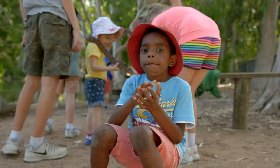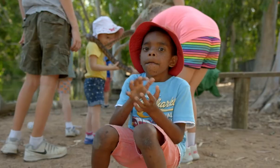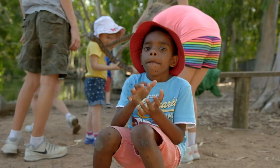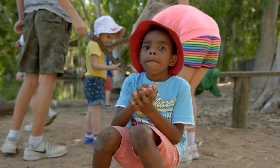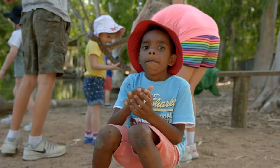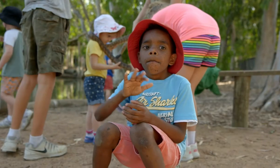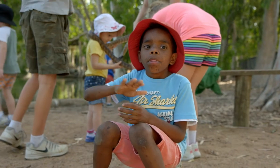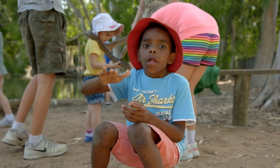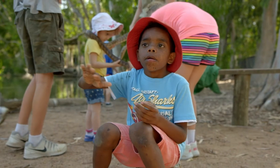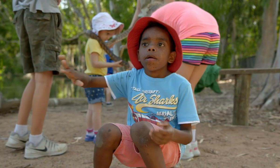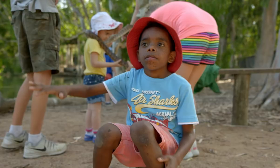The crocodile is rough.